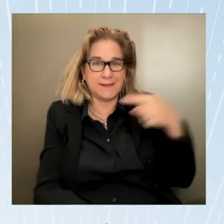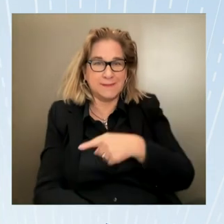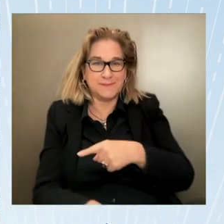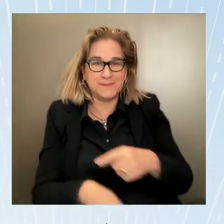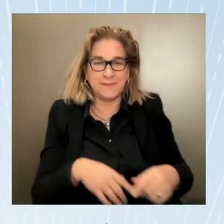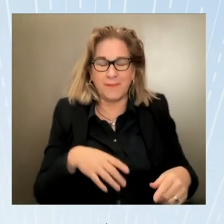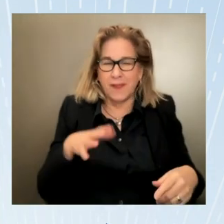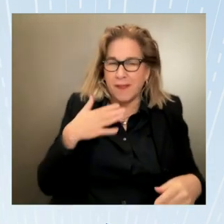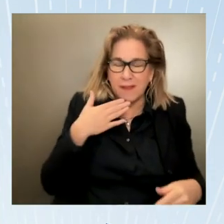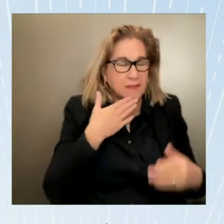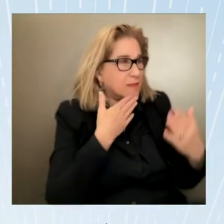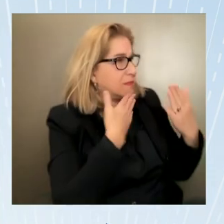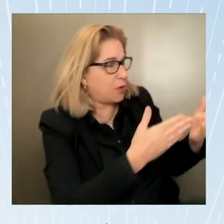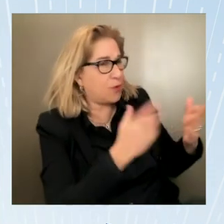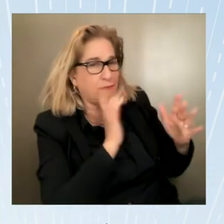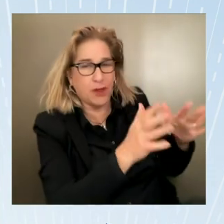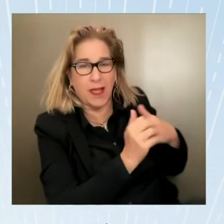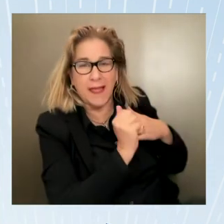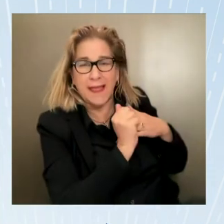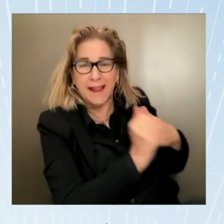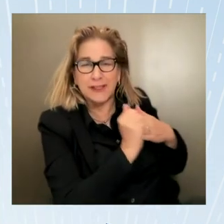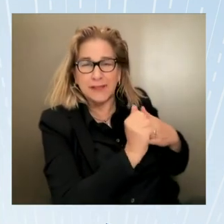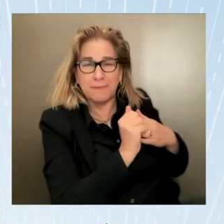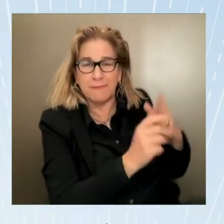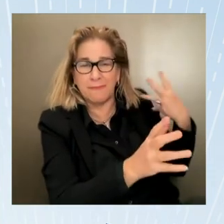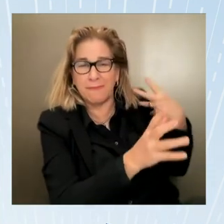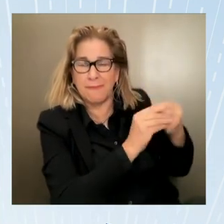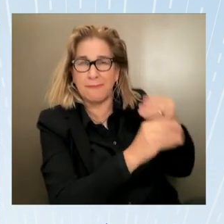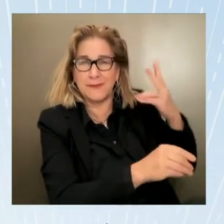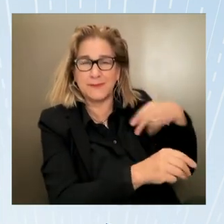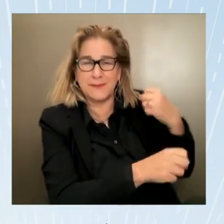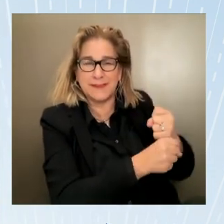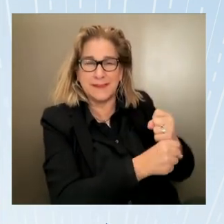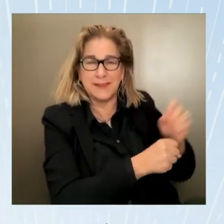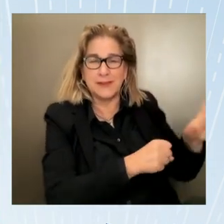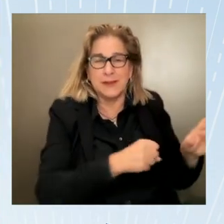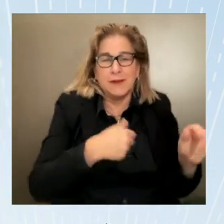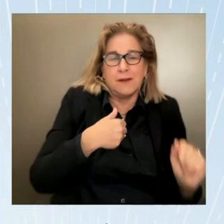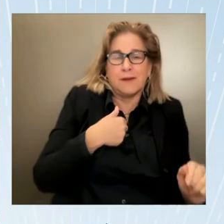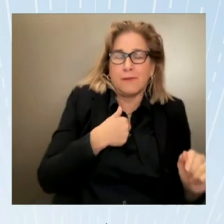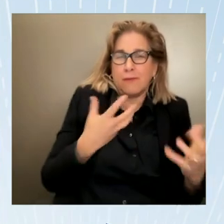want to start by thanking my other friend and colleague Jen Klein of the gender policy